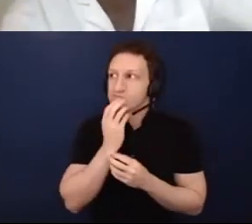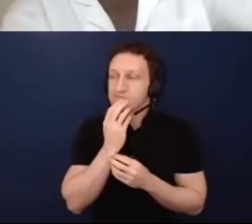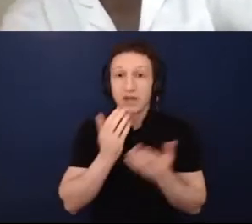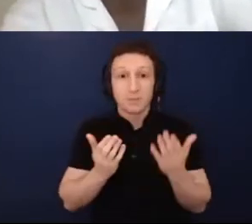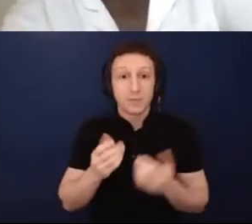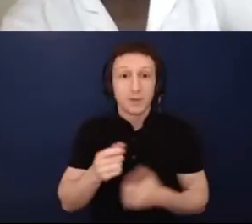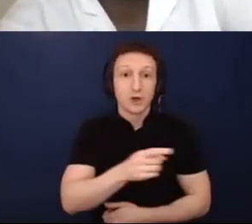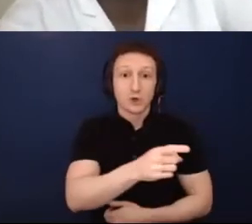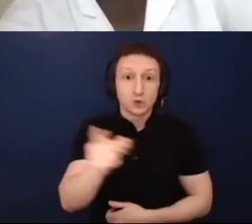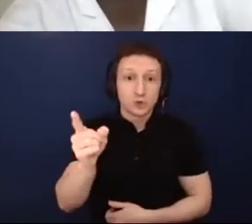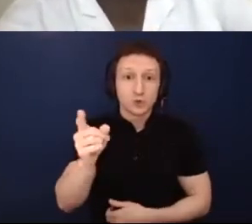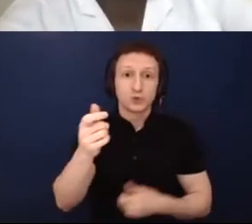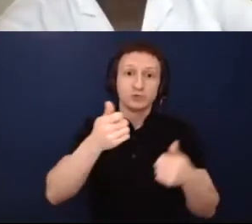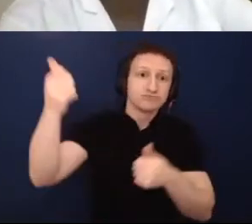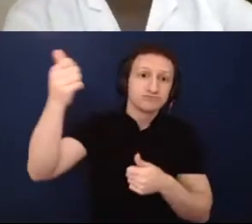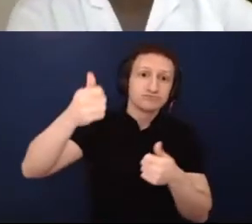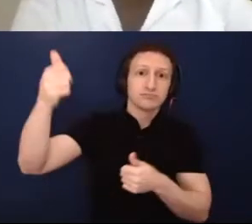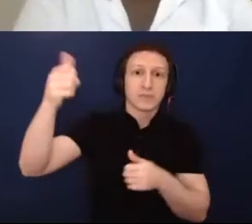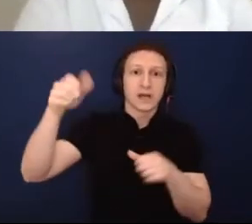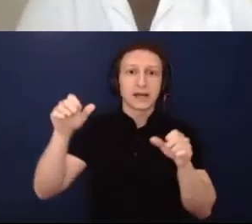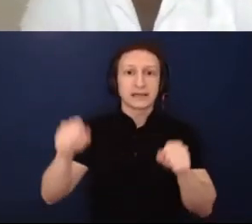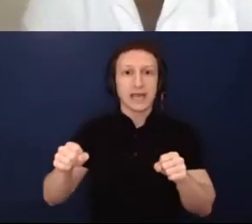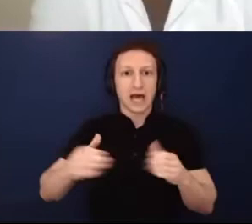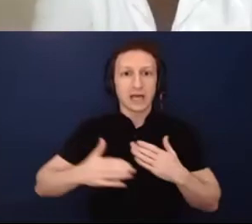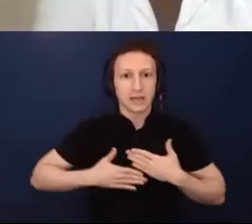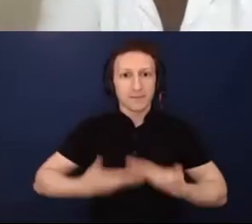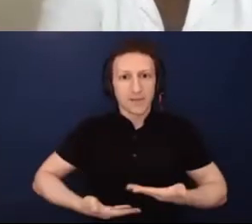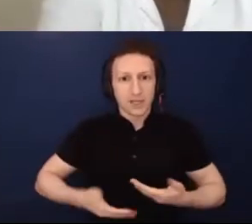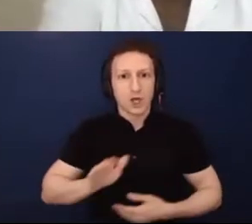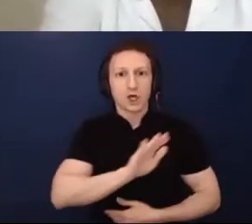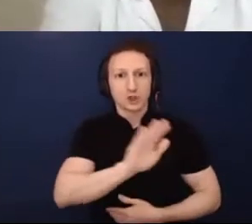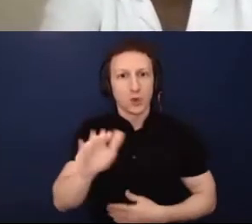by organizers to say, "we also have limitations right now," and not to